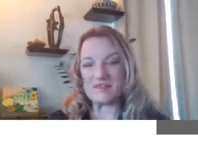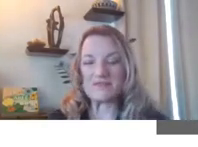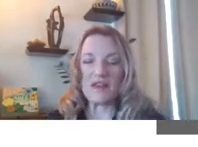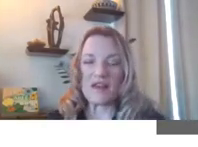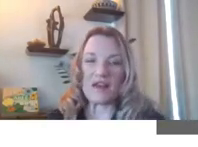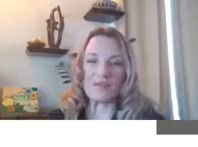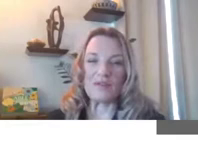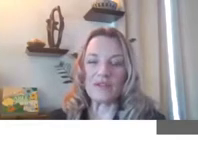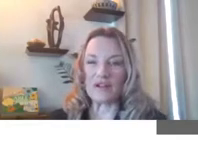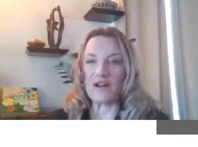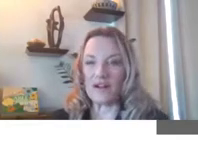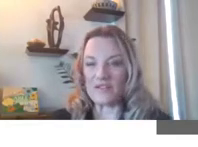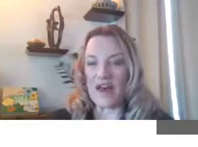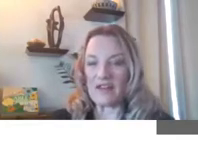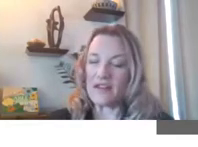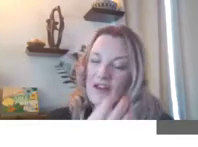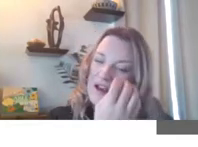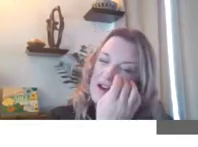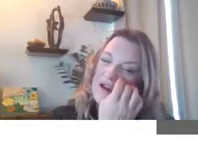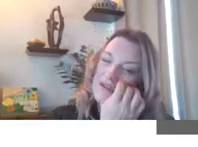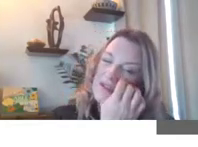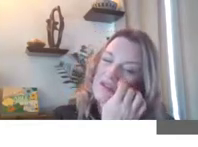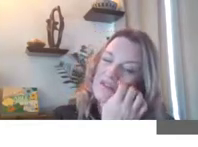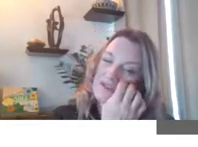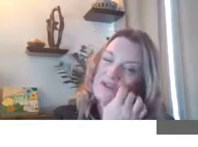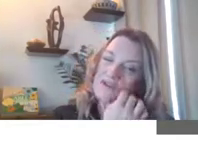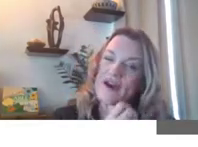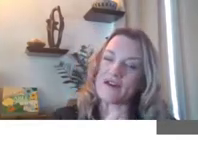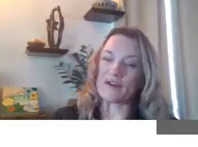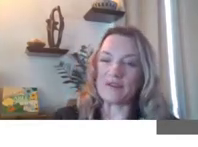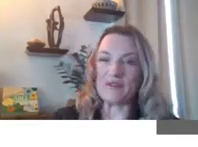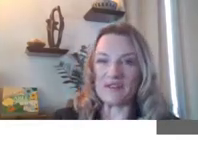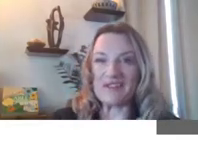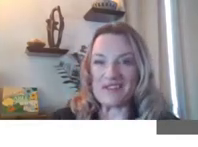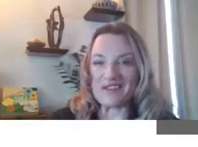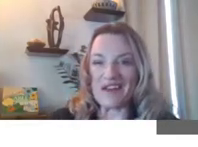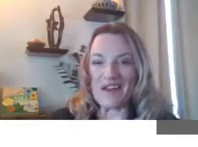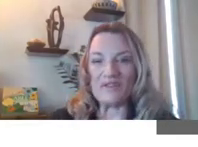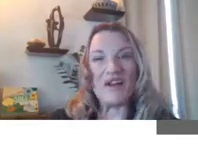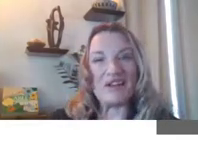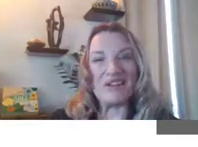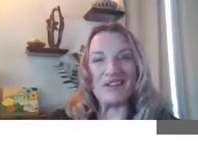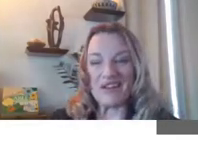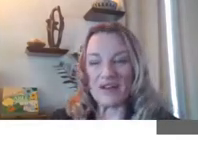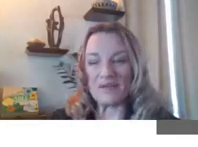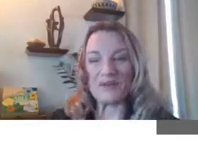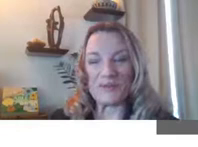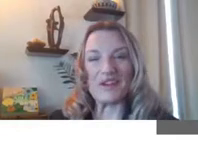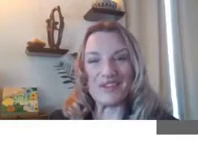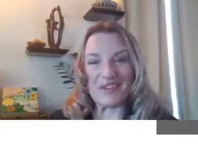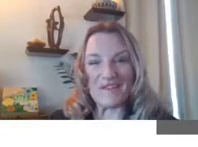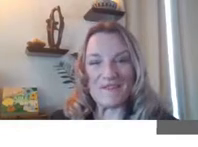You'll hear all of that. And then, of course, we have are able to Susan guy, ready, and able to work and safe.